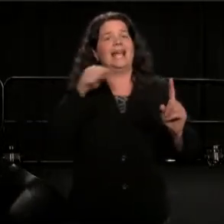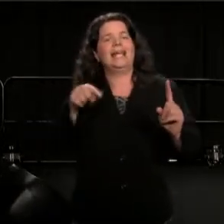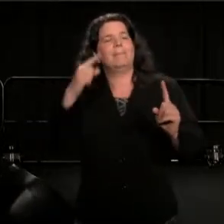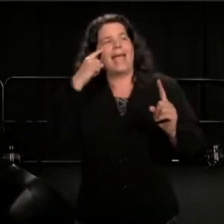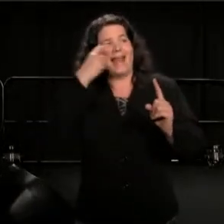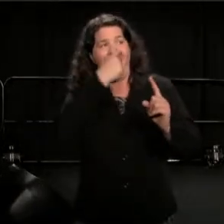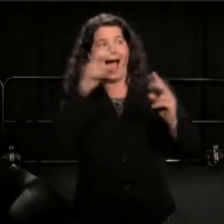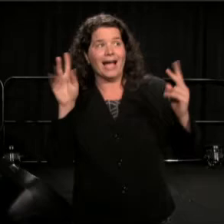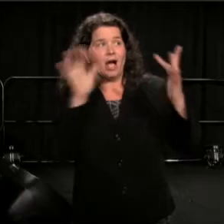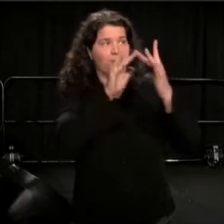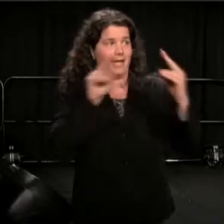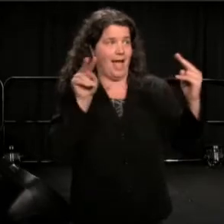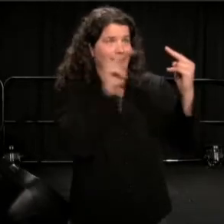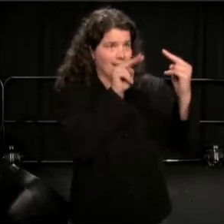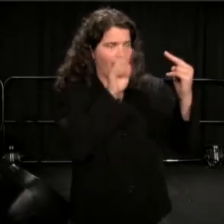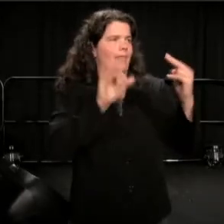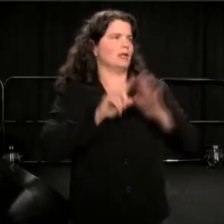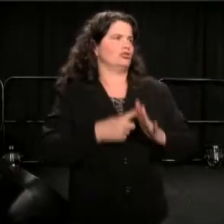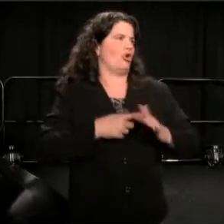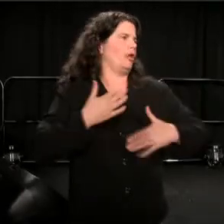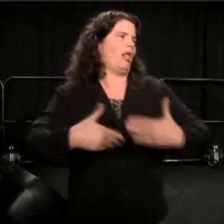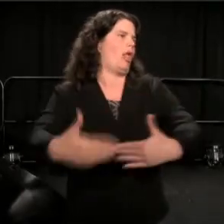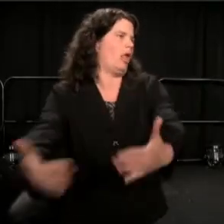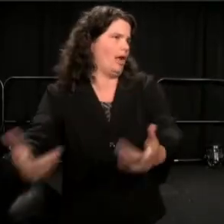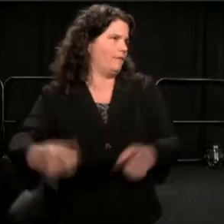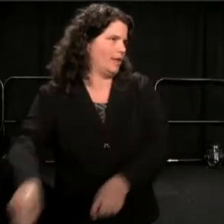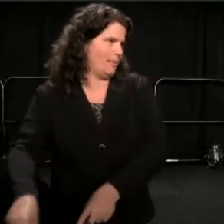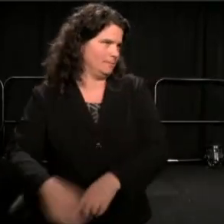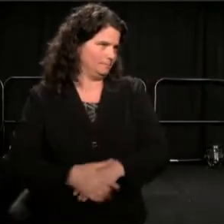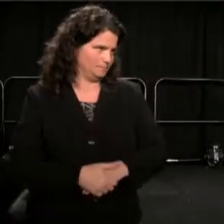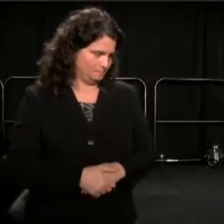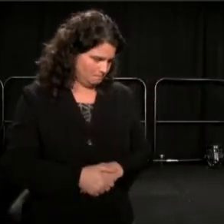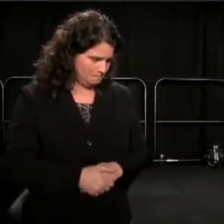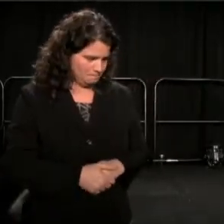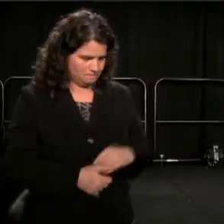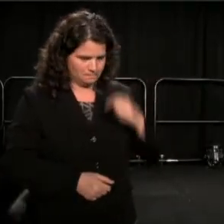Alan Bullock, called this "big stick", word for word, from my interview.